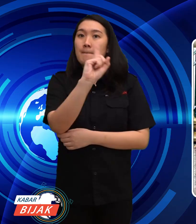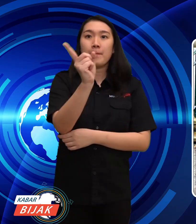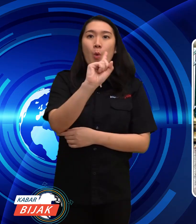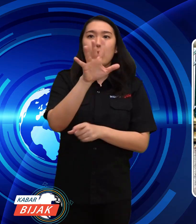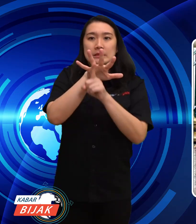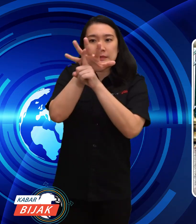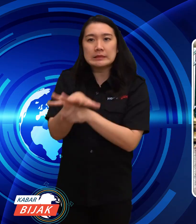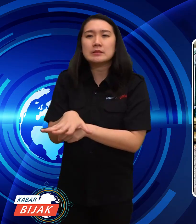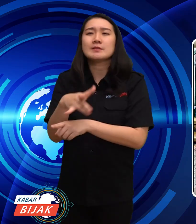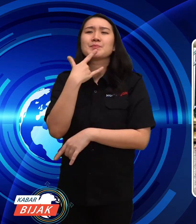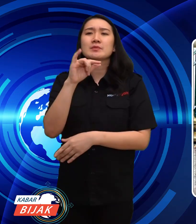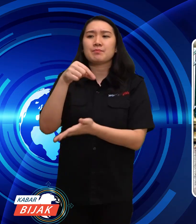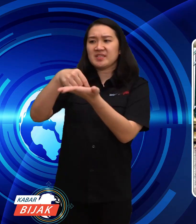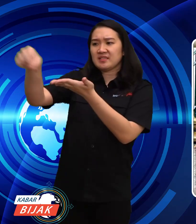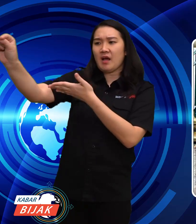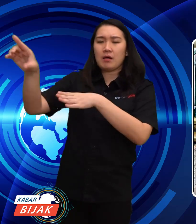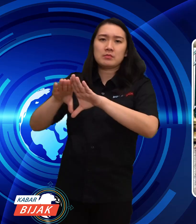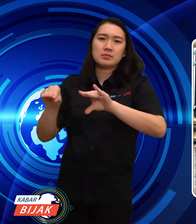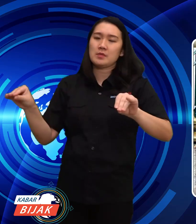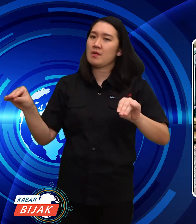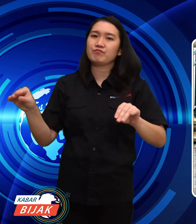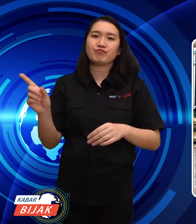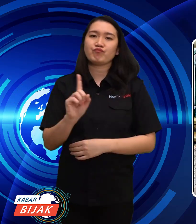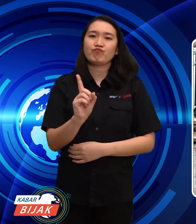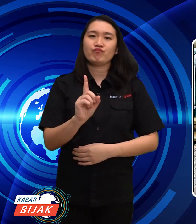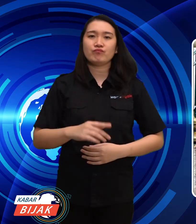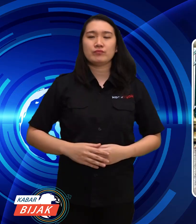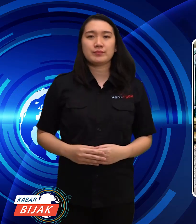and not discriminate such as dismissal from work.